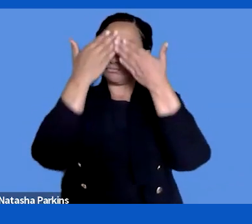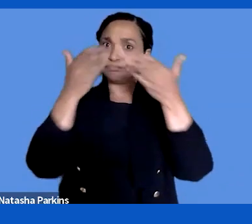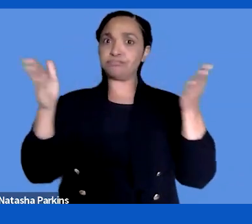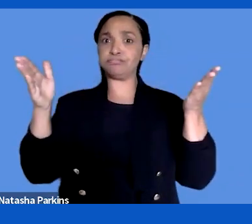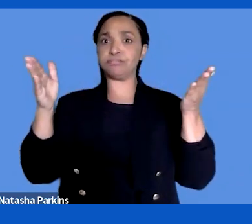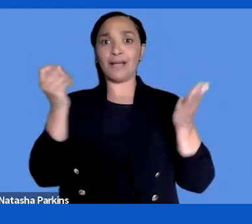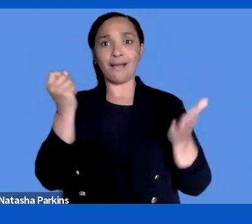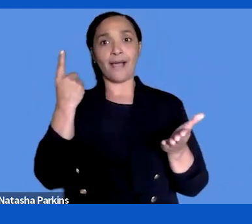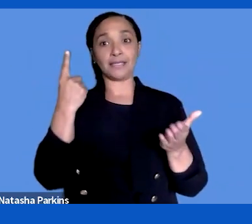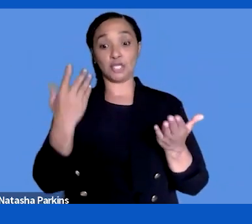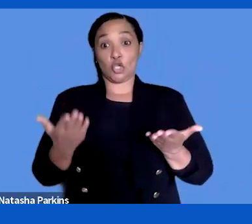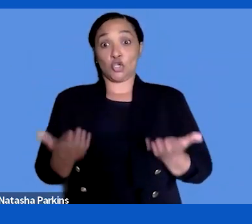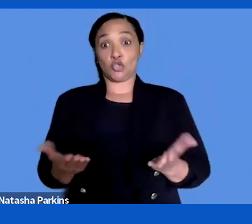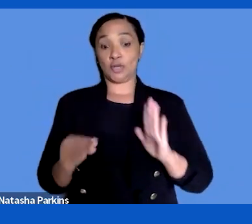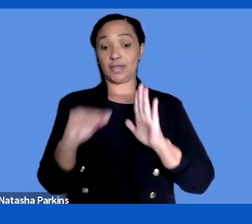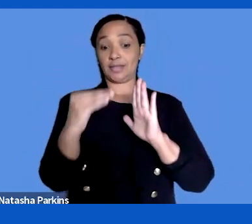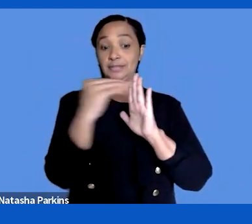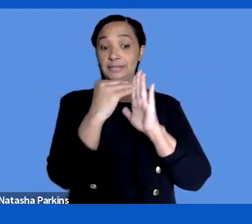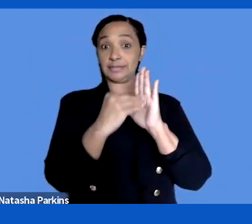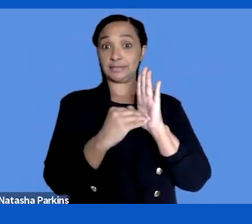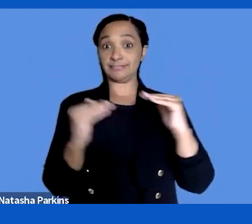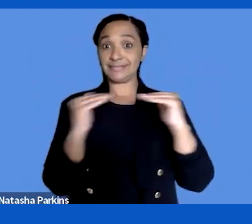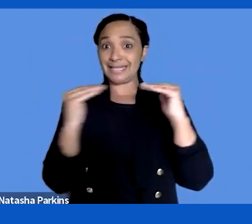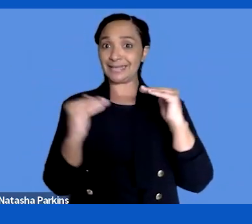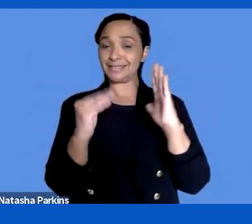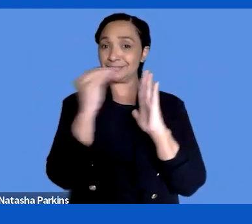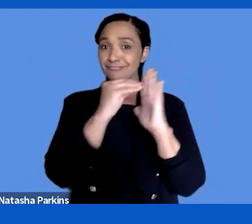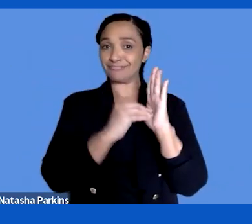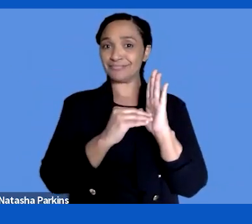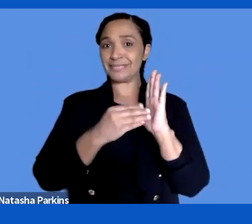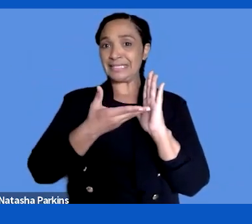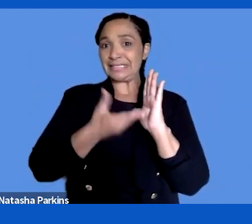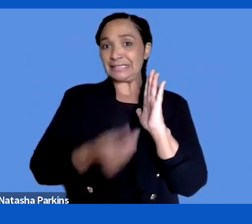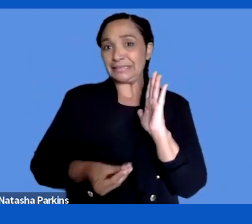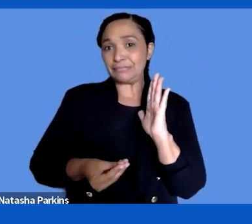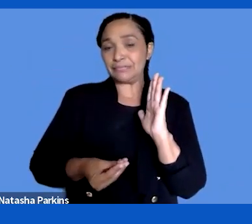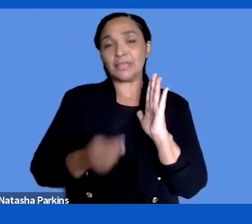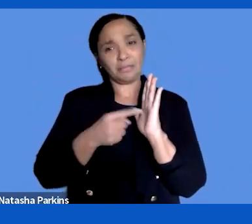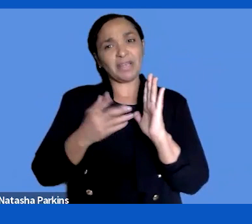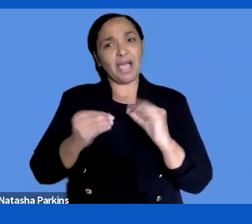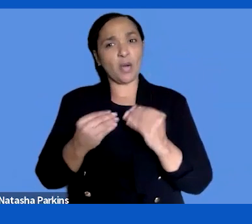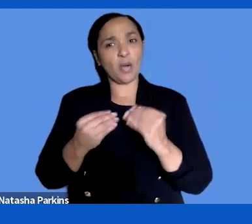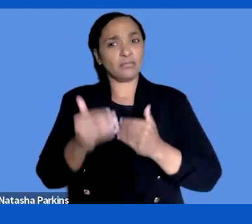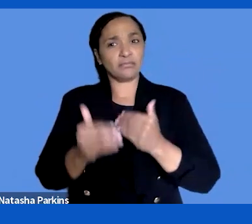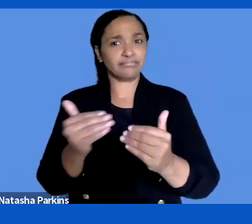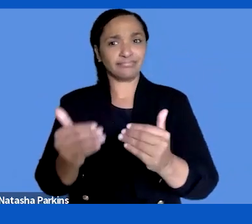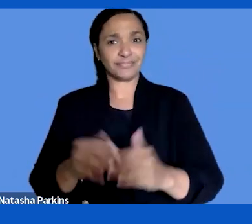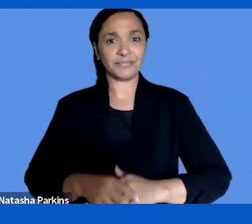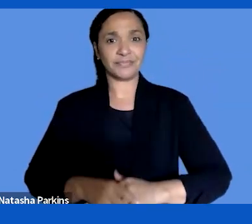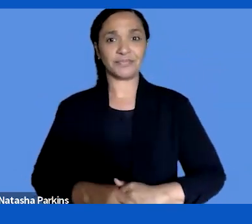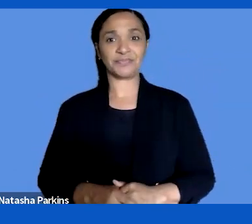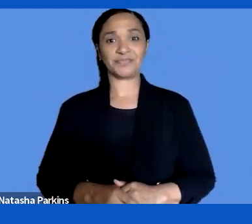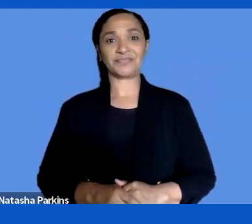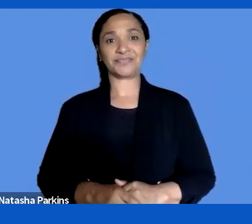today are lacking some of the user needs? >> SARA RYDIN: That is a tricky question,